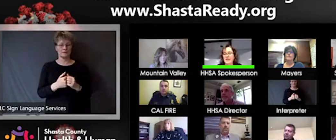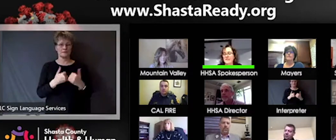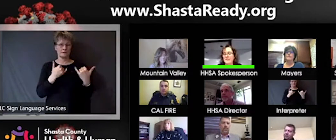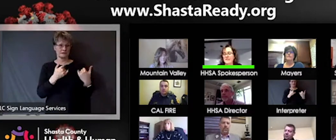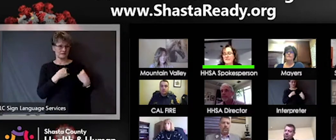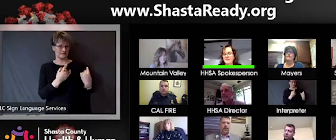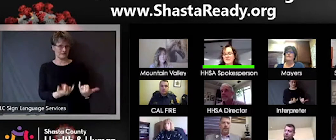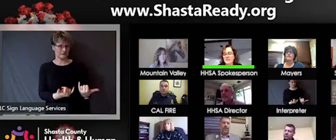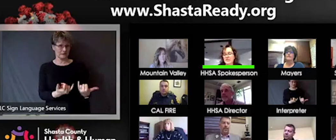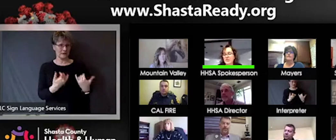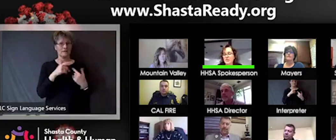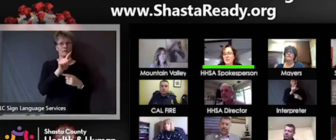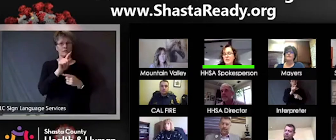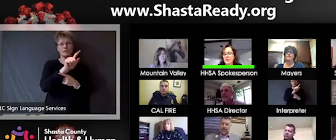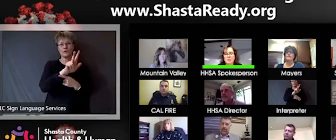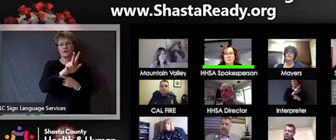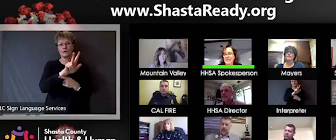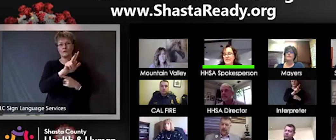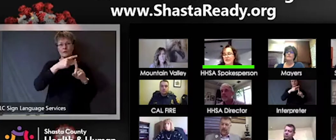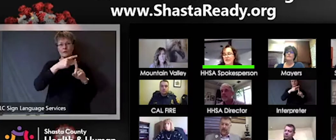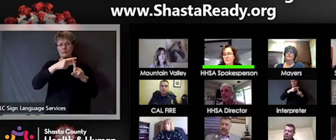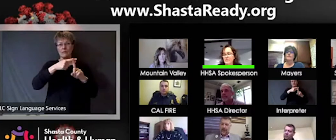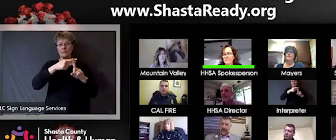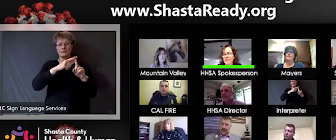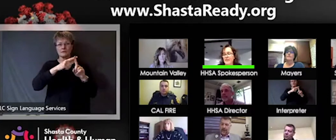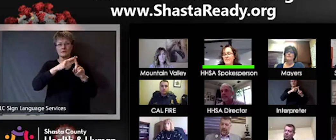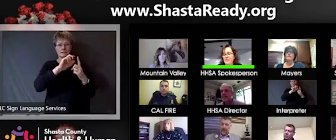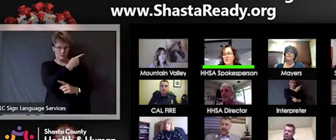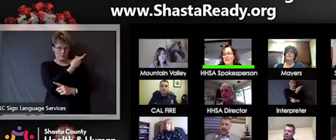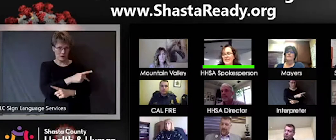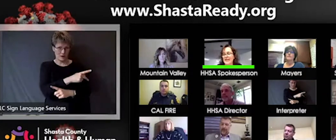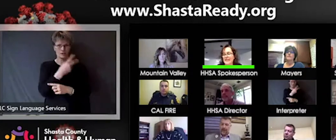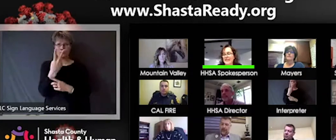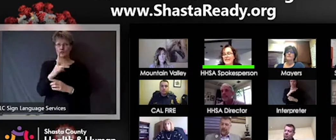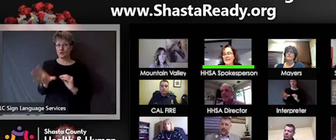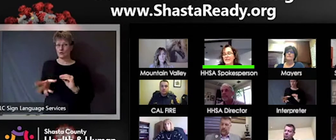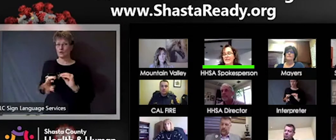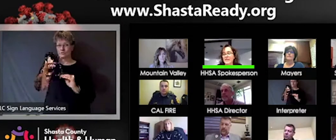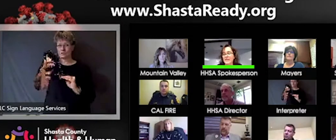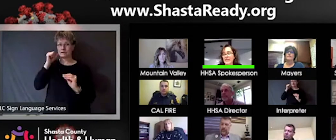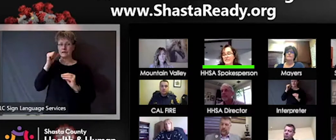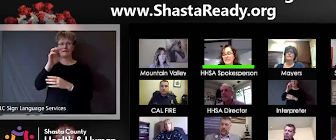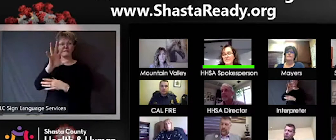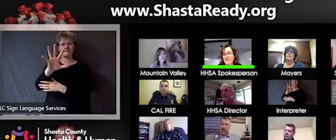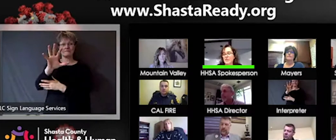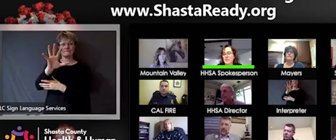confirmed cases, two of which were added yesterday. We've got 529 negative cases.